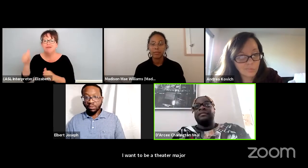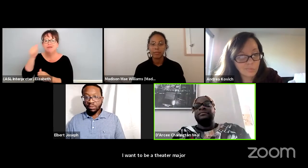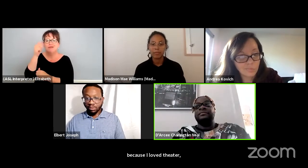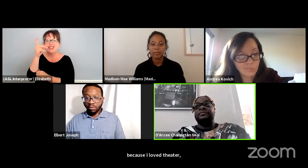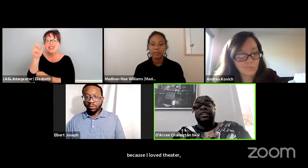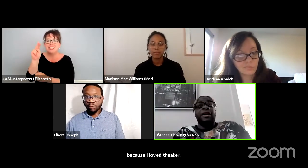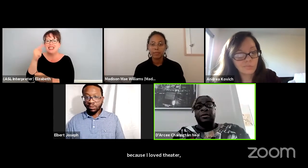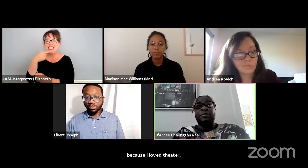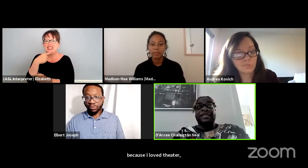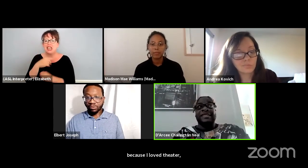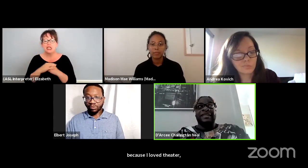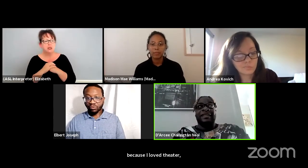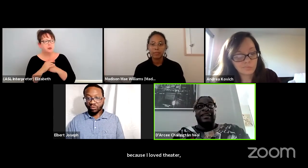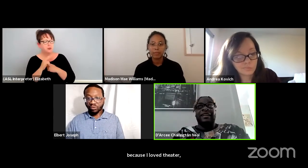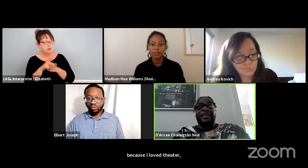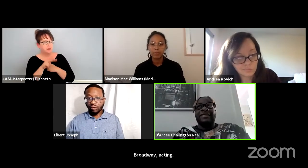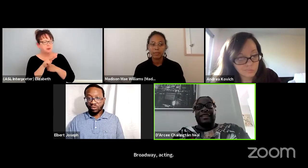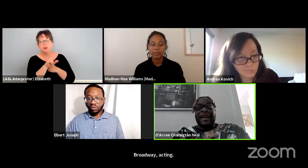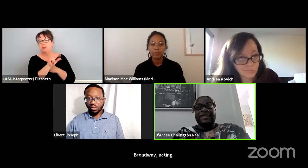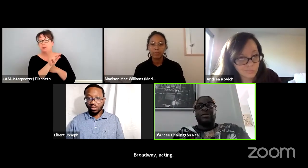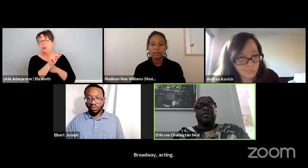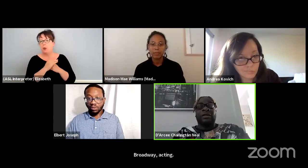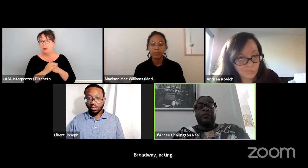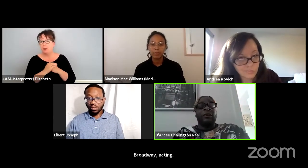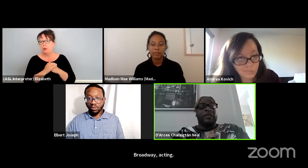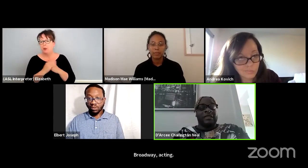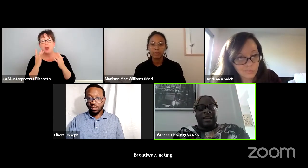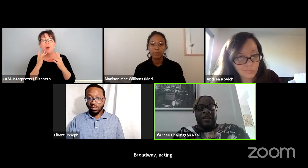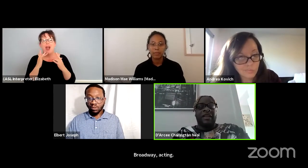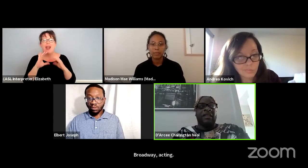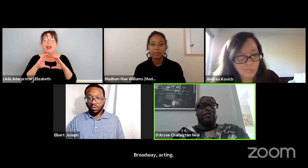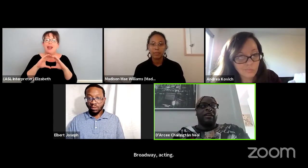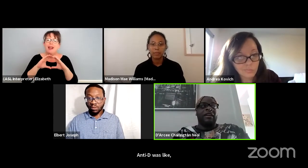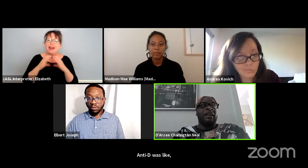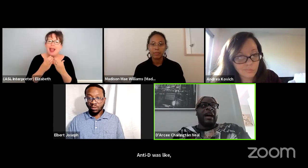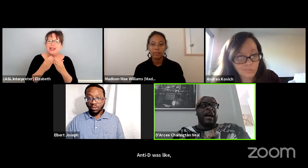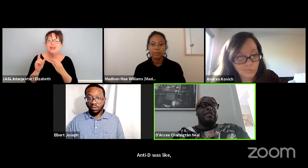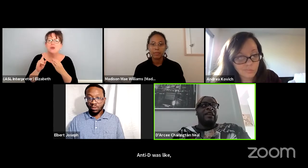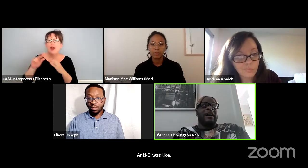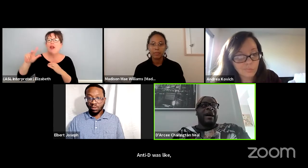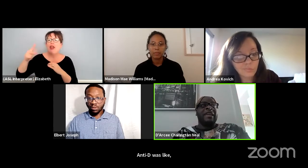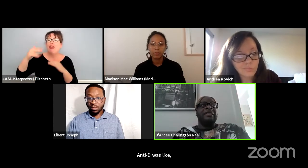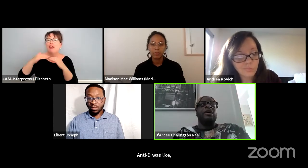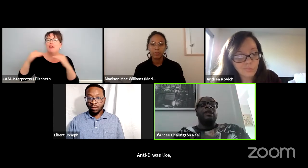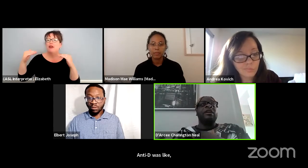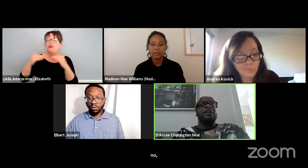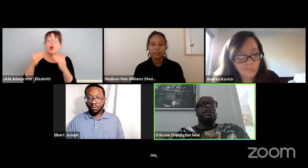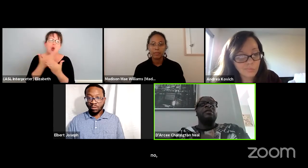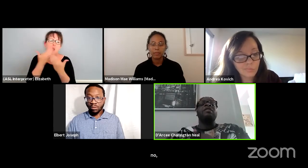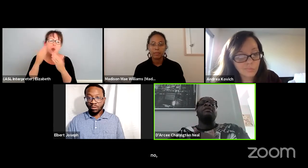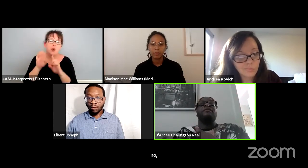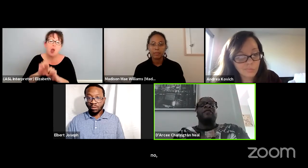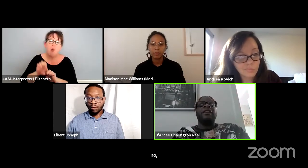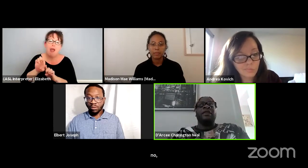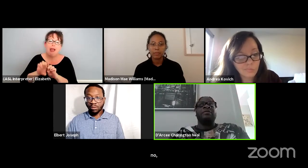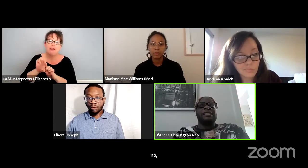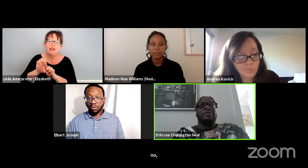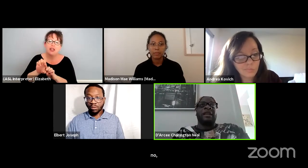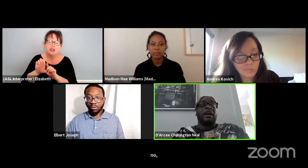was like, "No because the classes were on a third floor they didn't have an elevator." And you know, it would have been fine for him to just be like